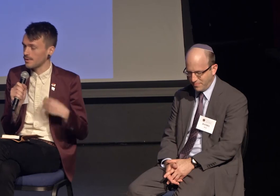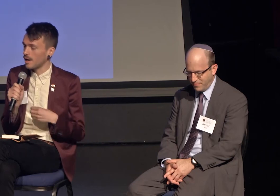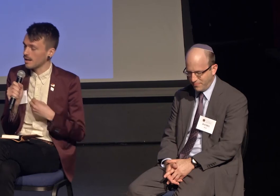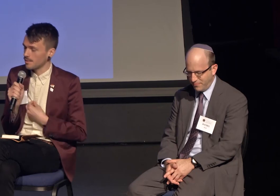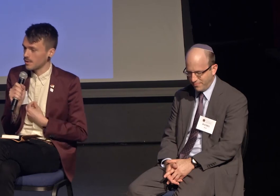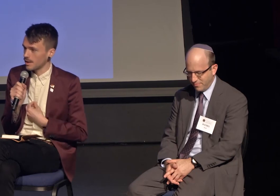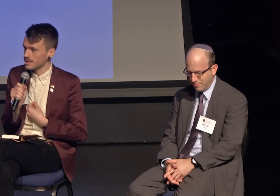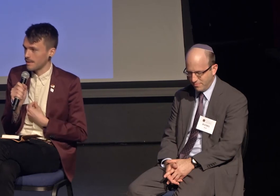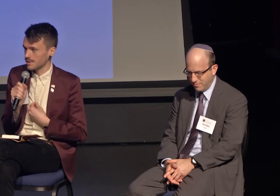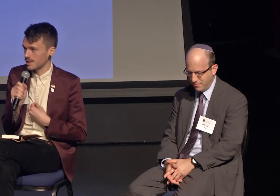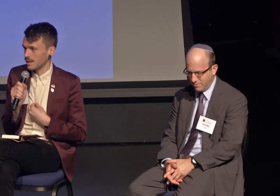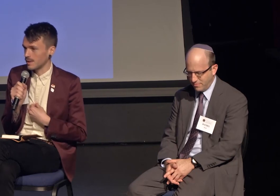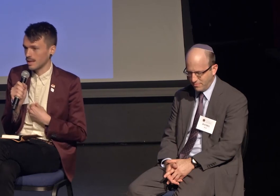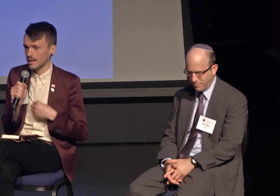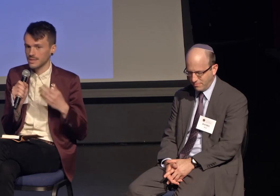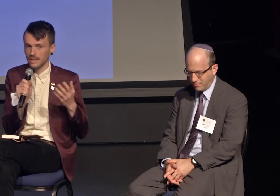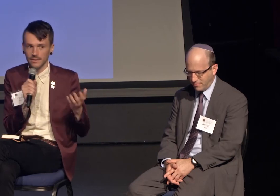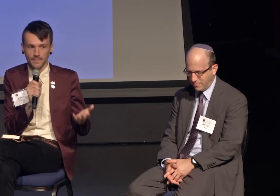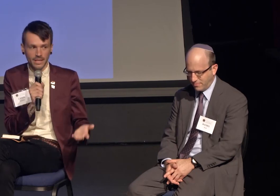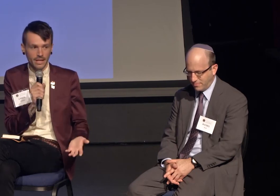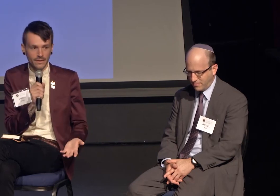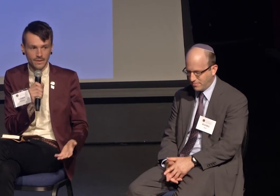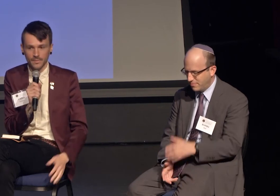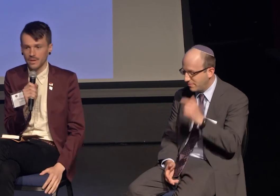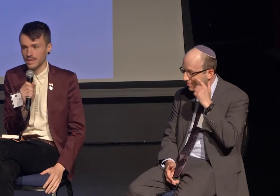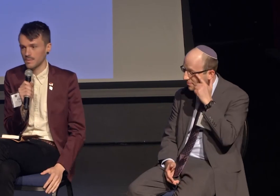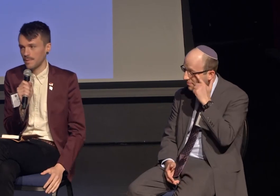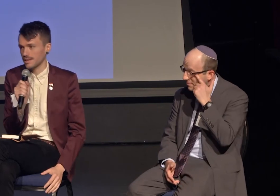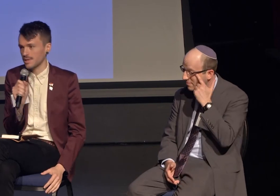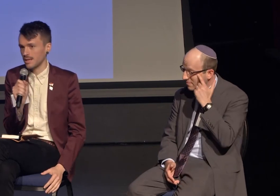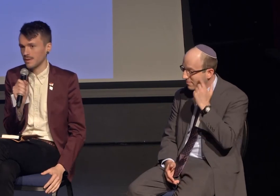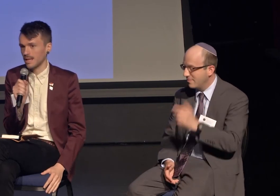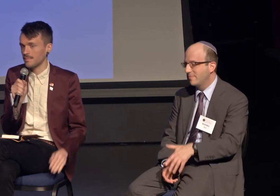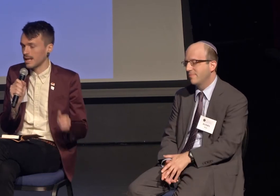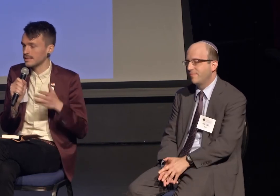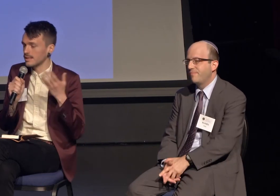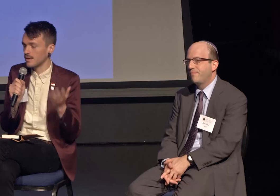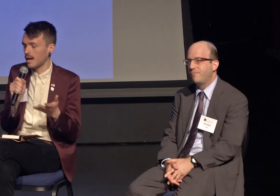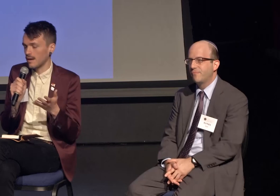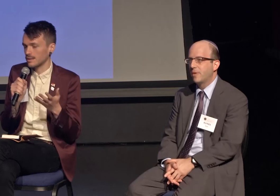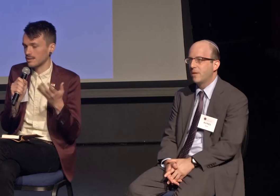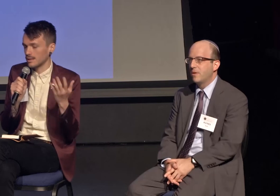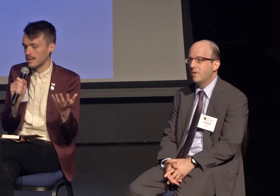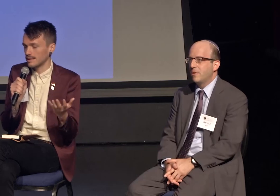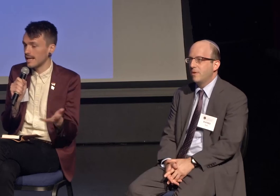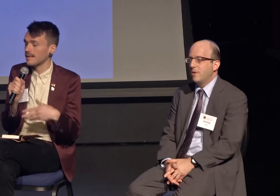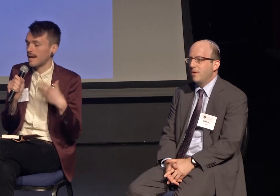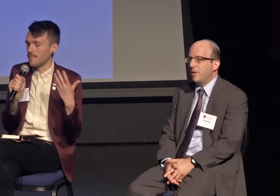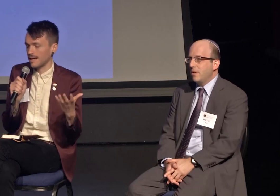I knew our community was passionate about that, and it was clear to me that other communities were passionate about that, but I didn't know how to take that passion